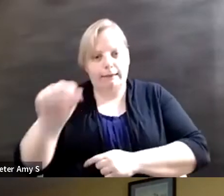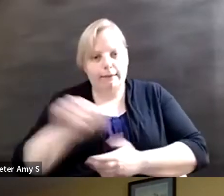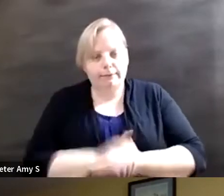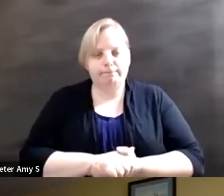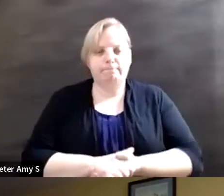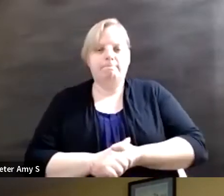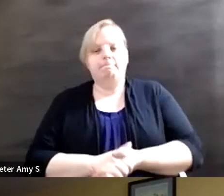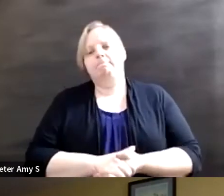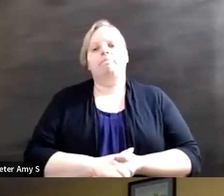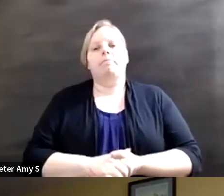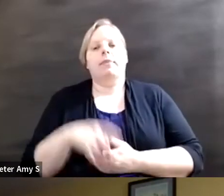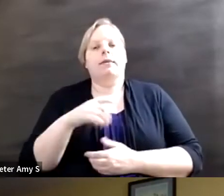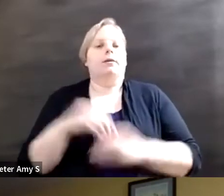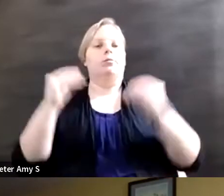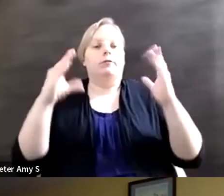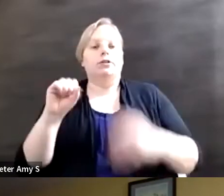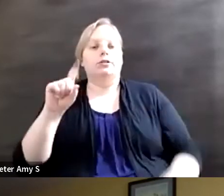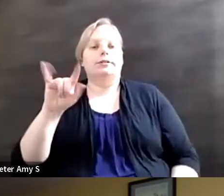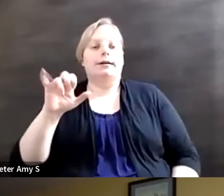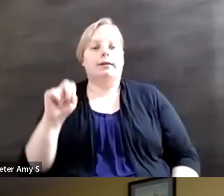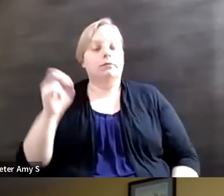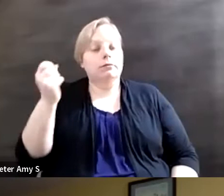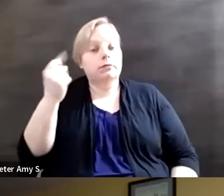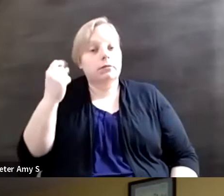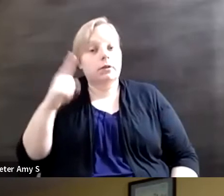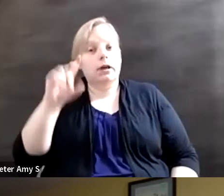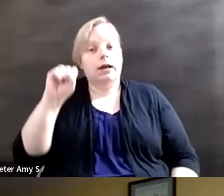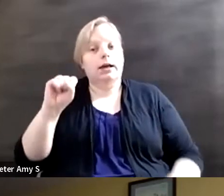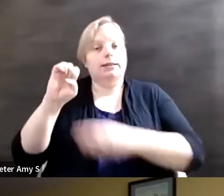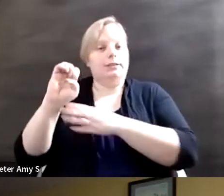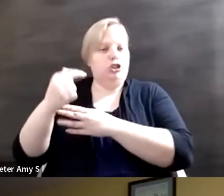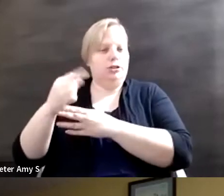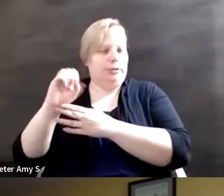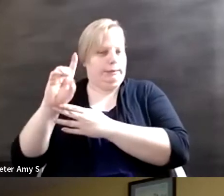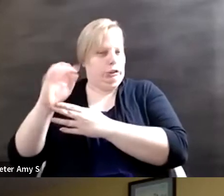and the SDGs of course are a huge leap forward when compared to their predecessor,